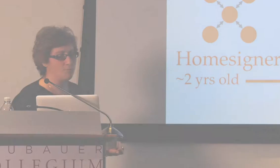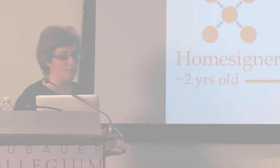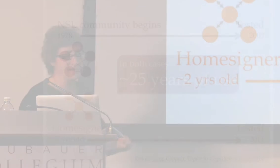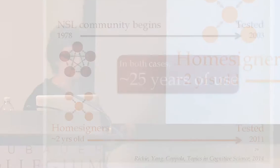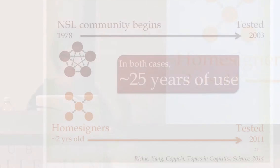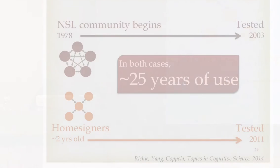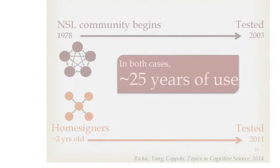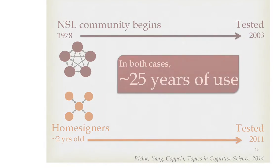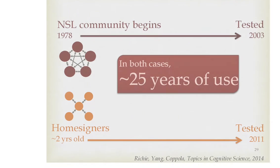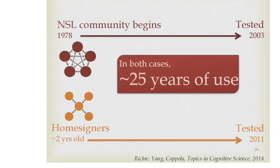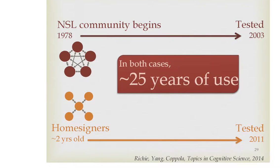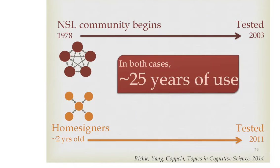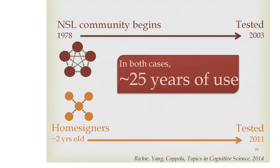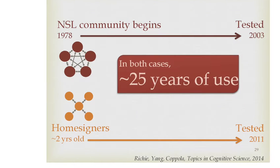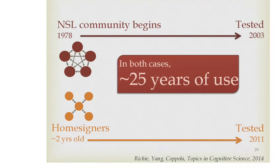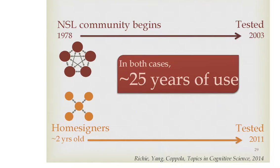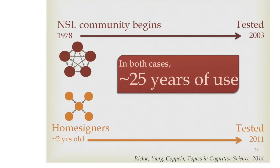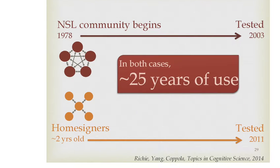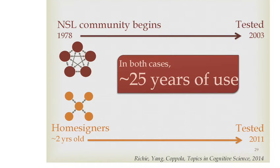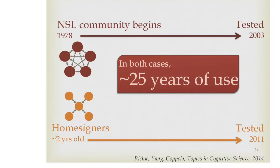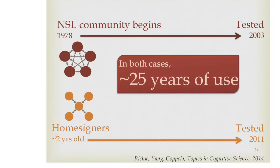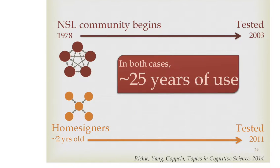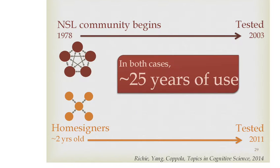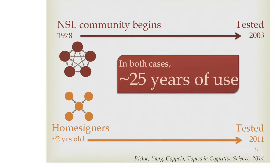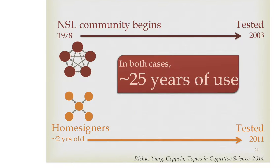And what we did is we wanted to compare